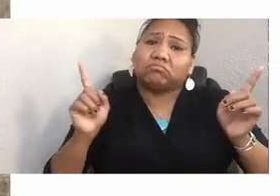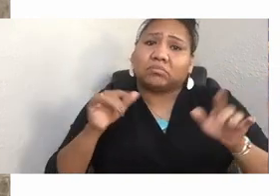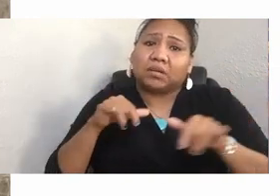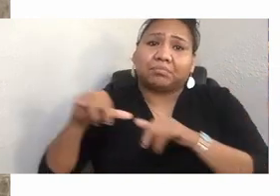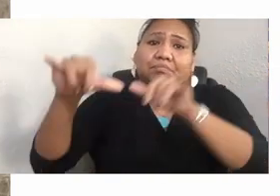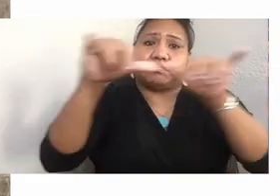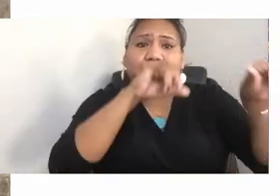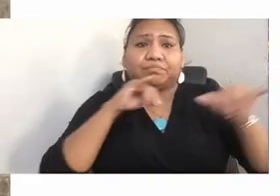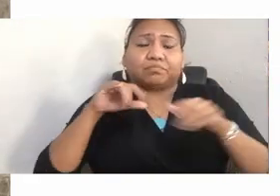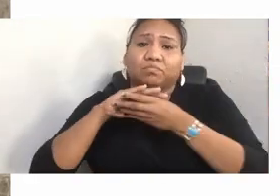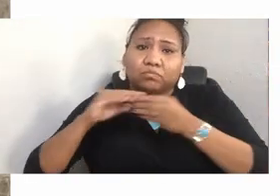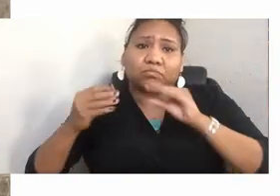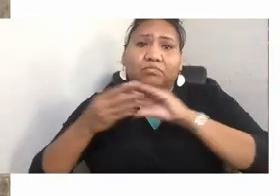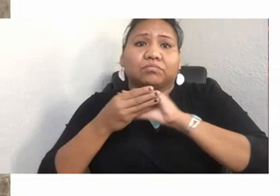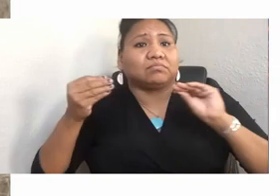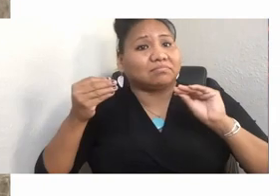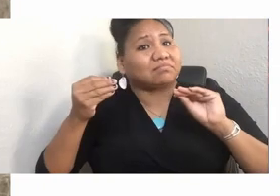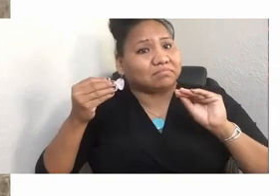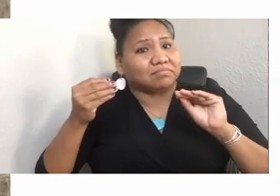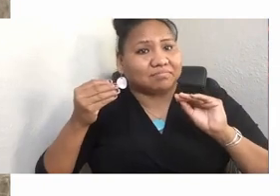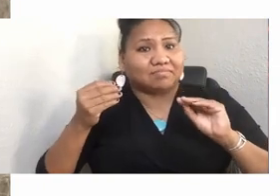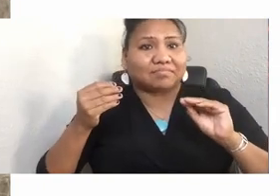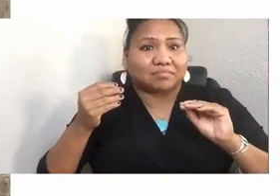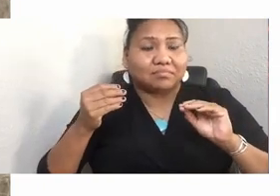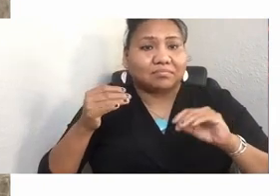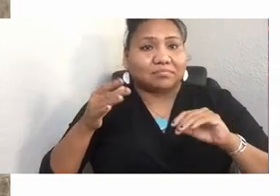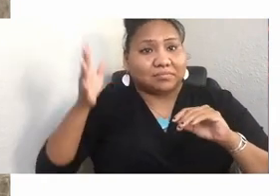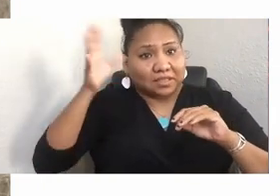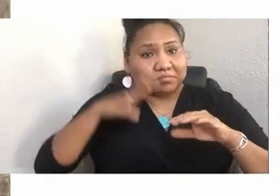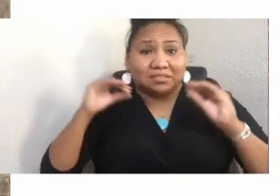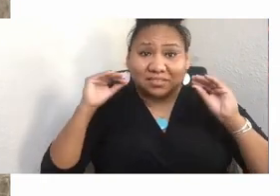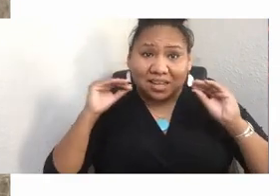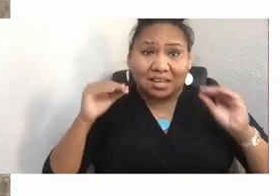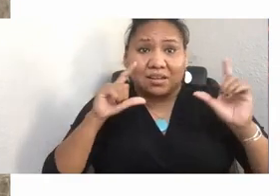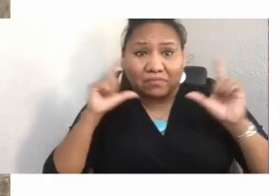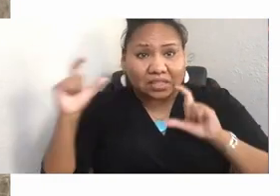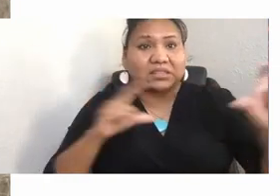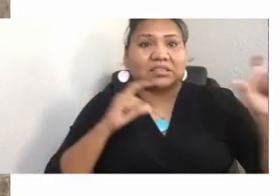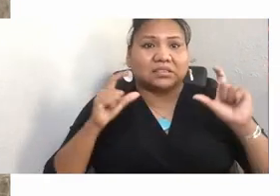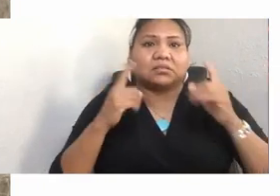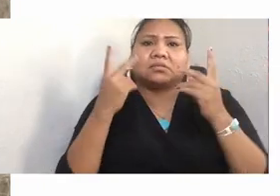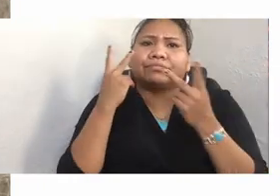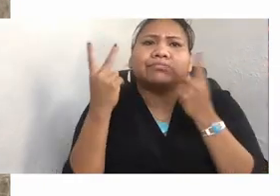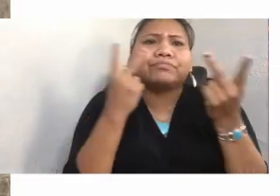which is that back then, I was teaching photography and visual literacy at the tribal school on my res here in Tulalip.